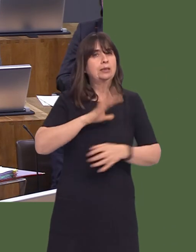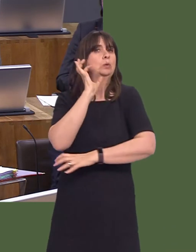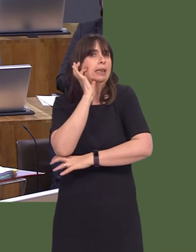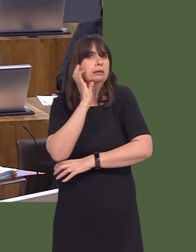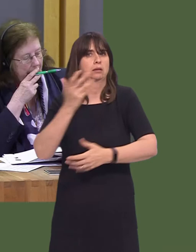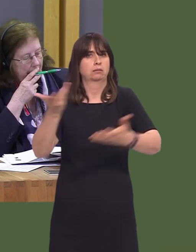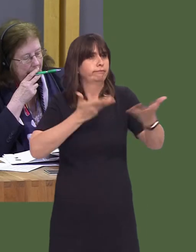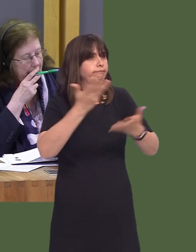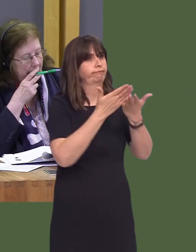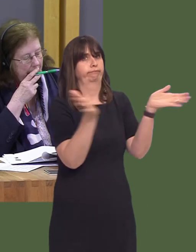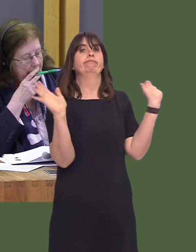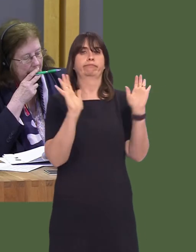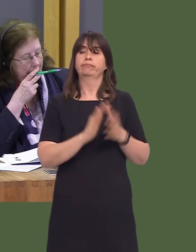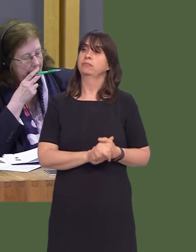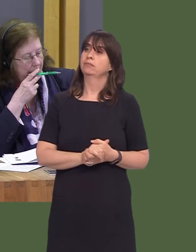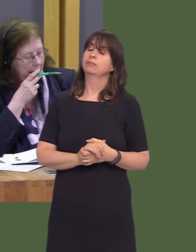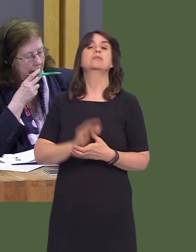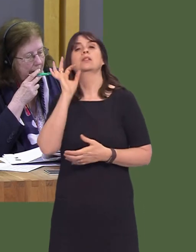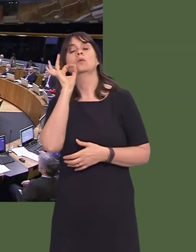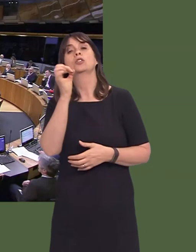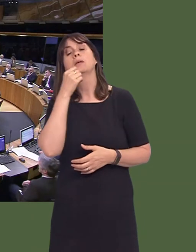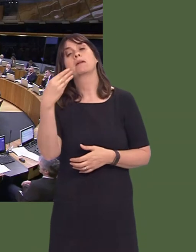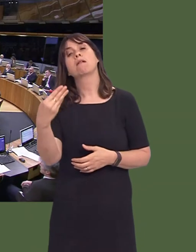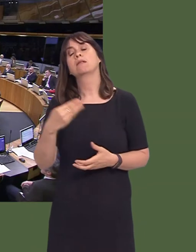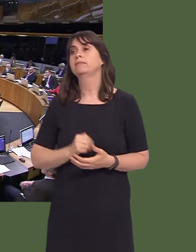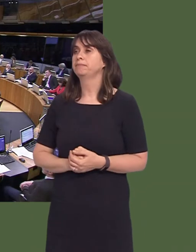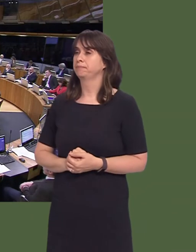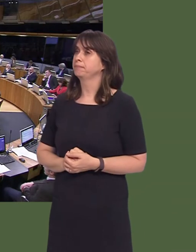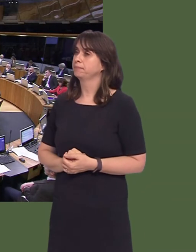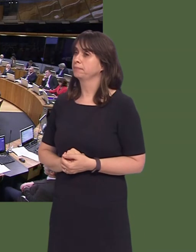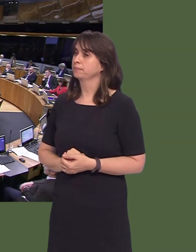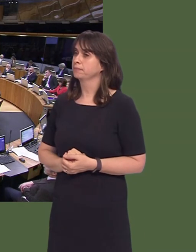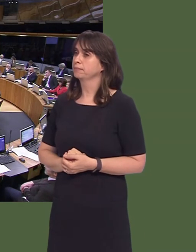account. David Melding AM: 9. A wnaiff y Prif Weinidog